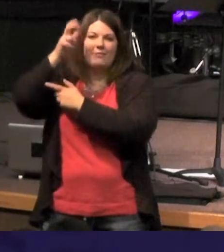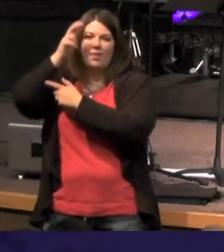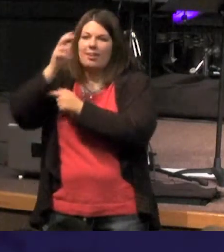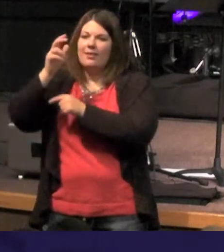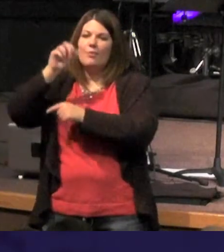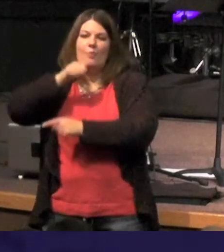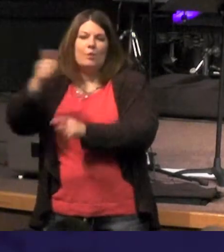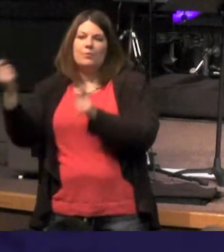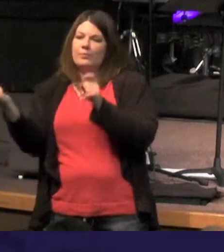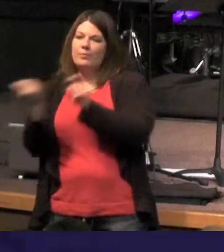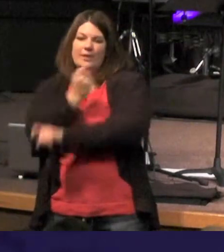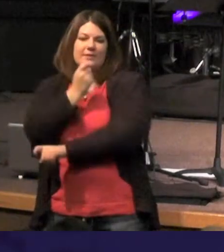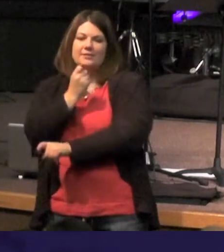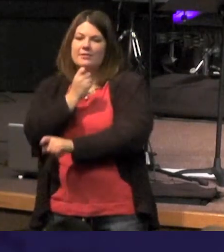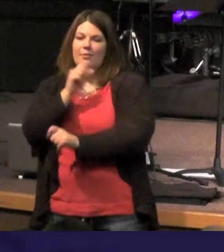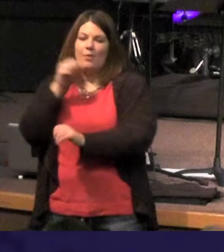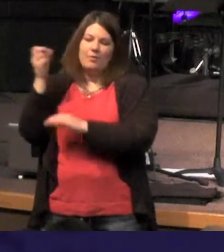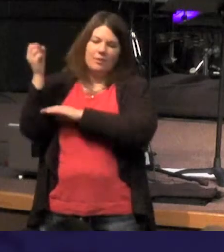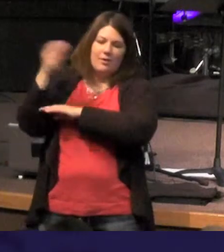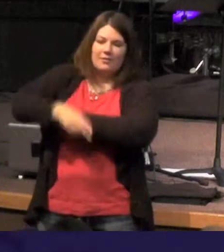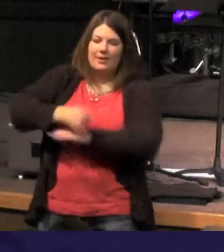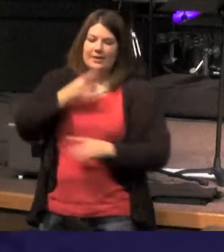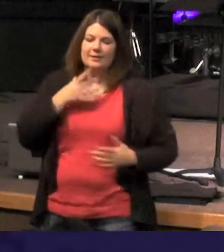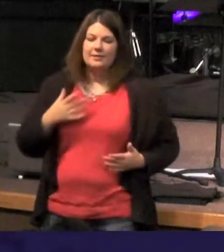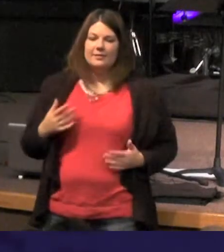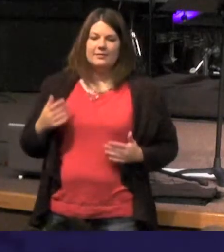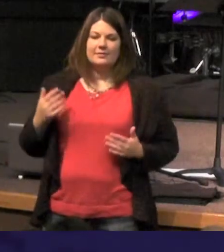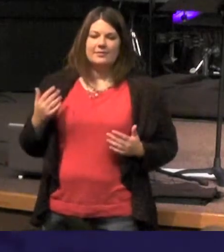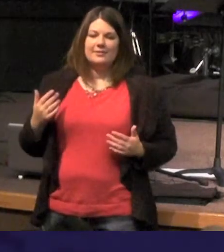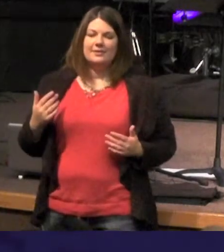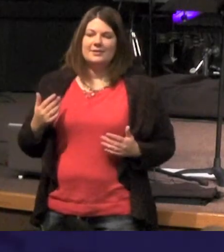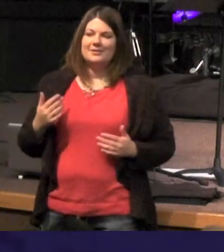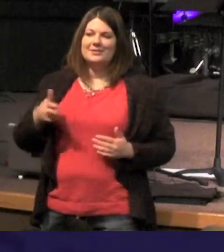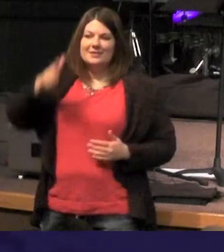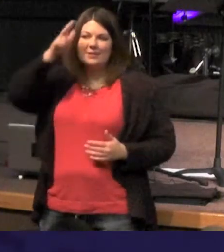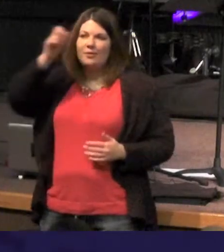overcome light - evil darkness will not extinguish